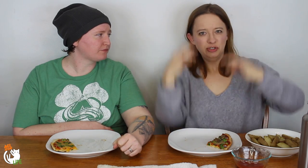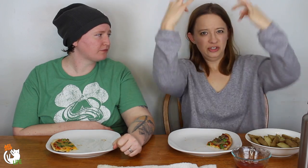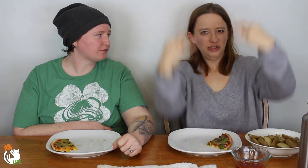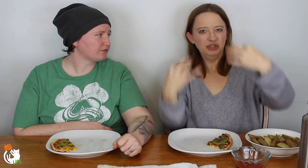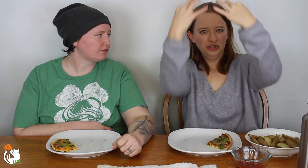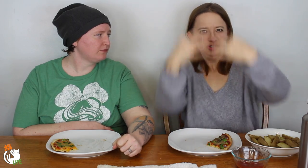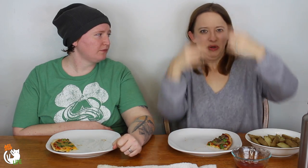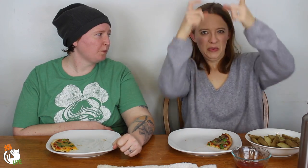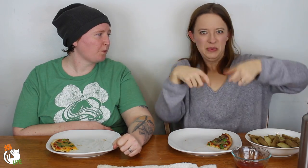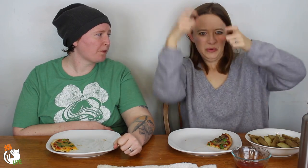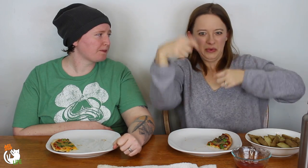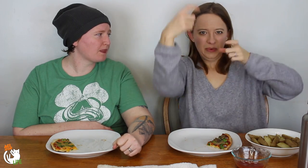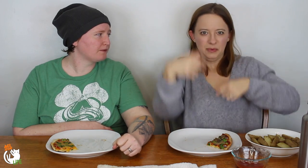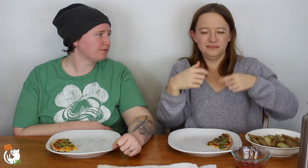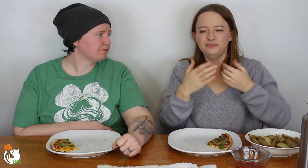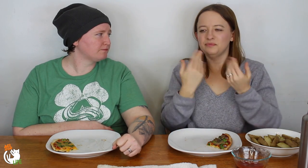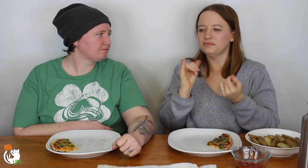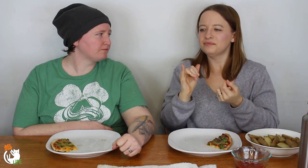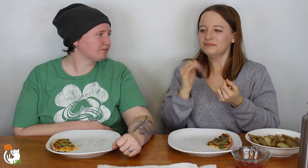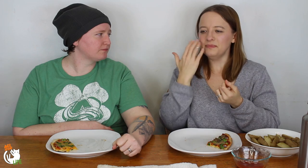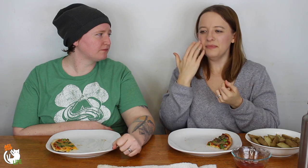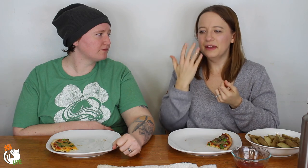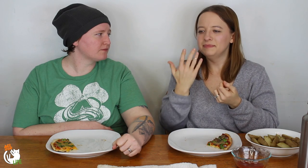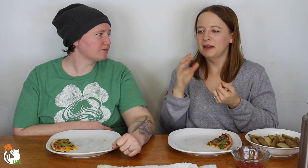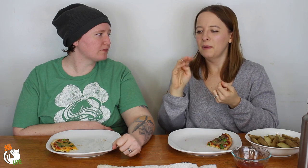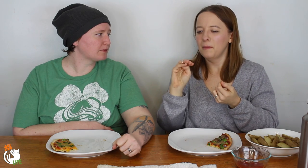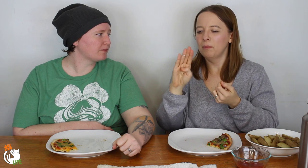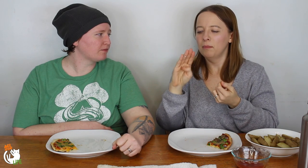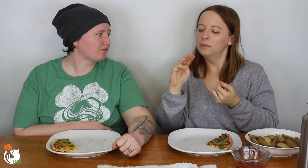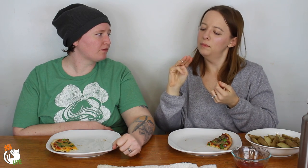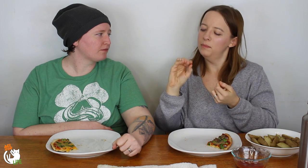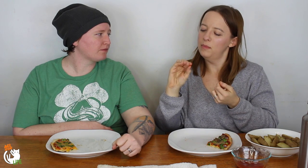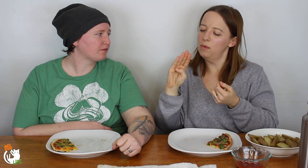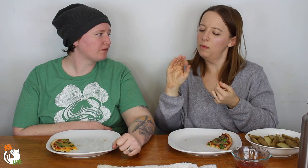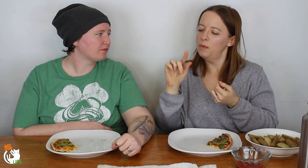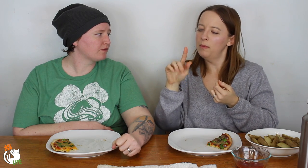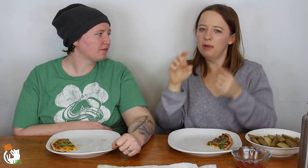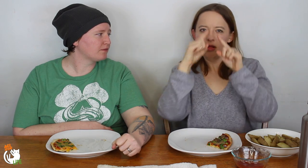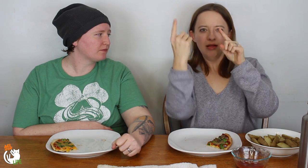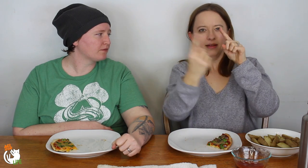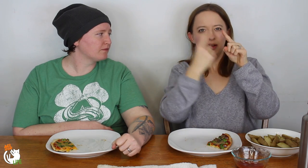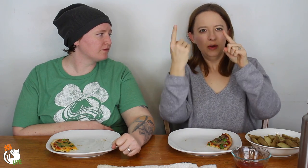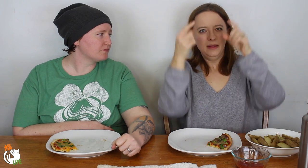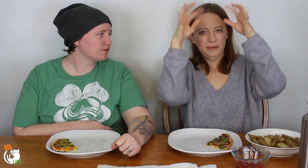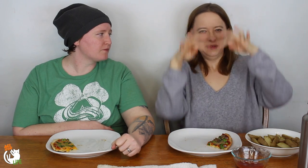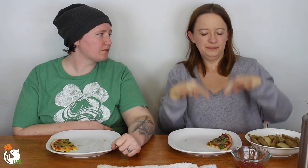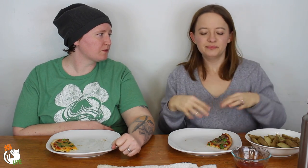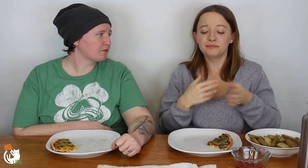Kind of like a curtain around there. Kind of like a mobile, you know... like that.